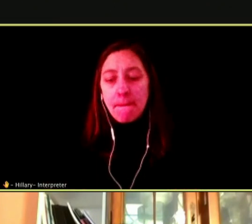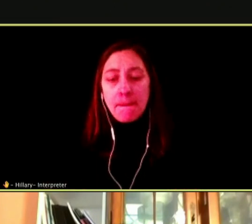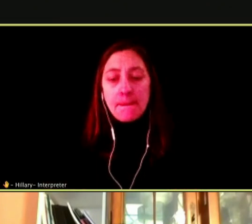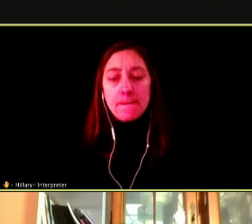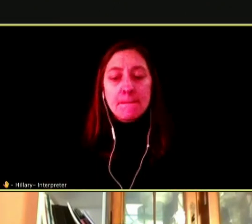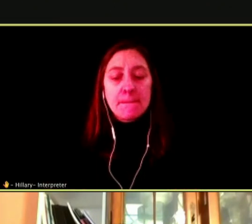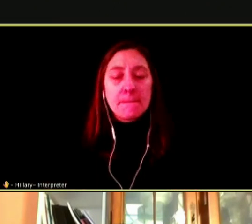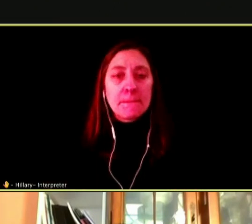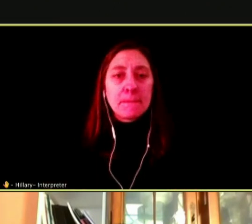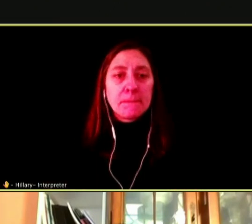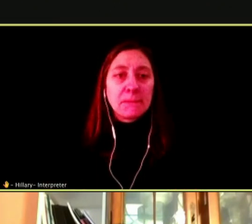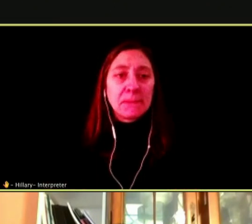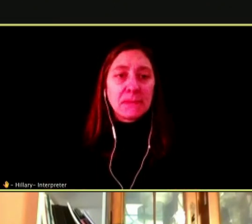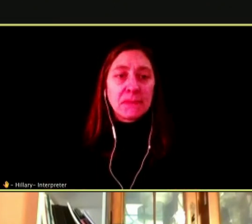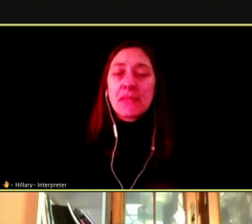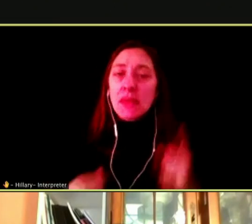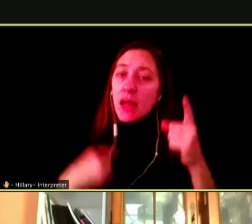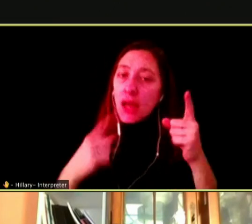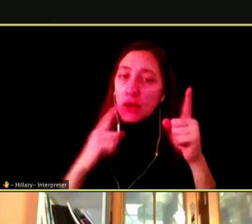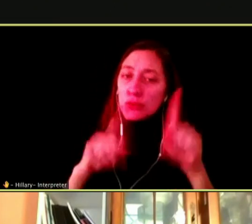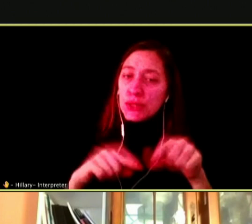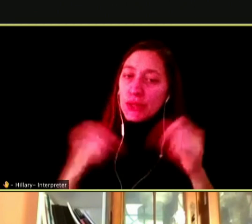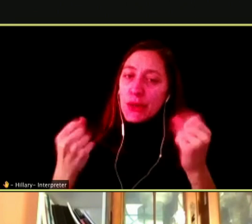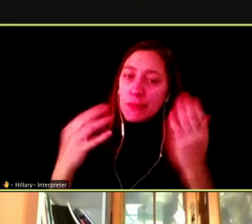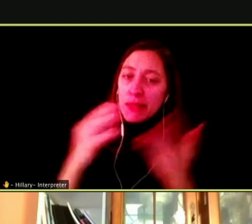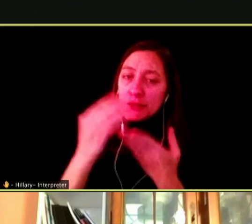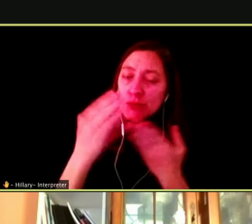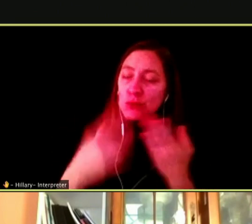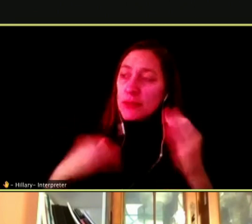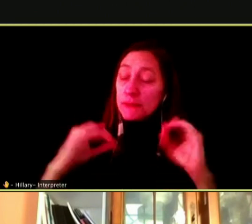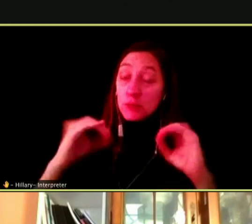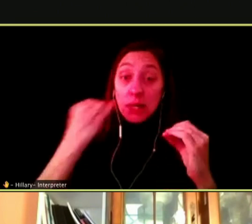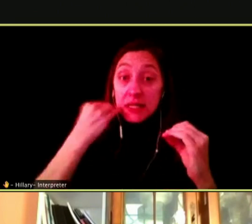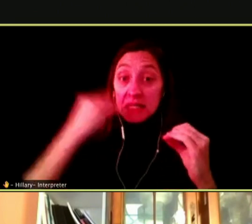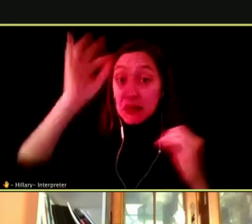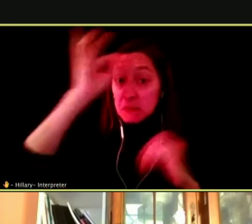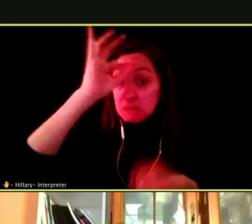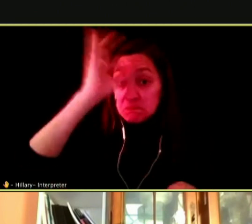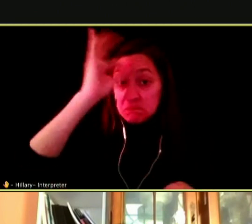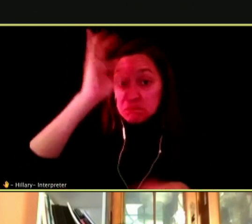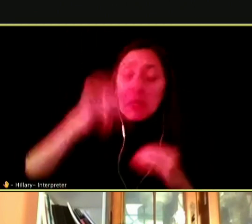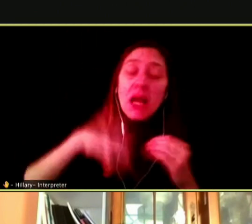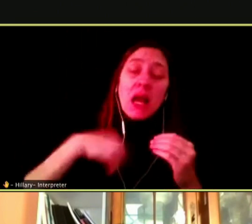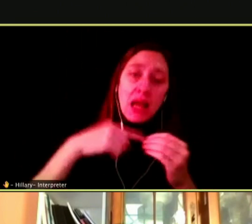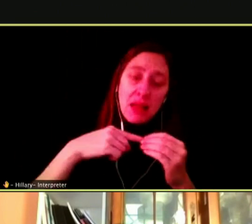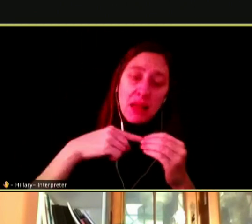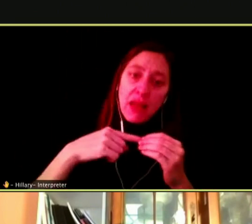I DO AGREE THAT THERE ARE A LOT OF STUDENTS WHO ARE NOT AWARE OF THE NEGATIVE EFFECTS